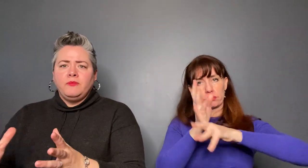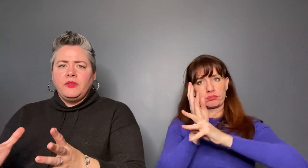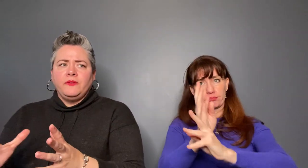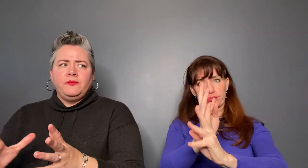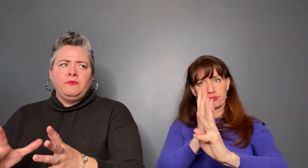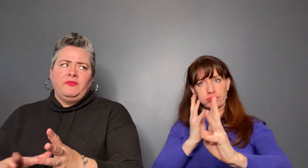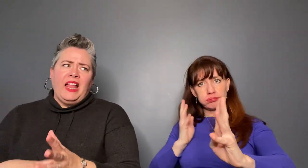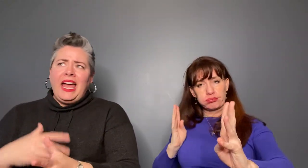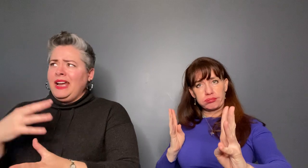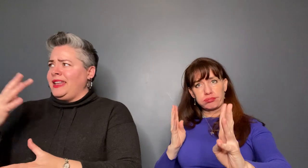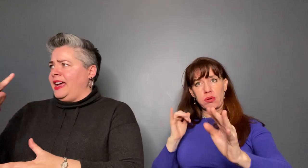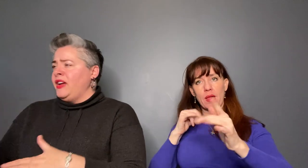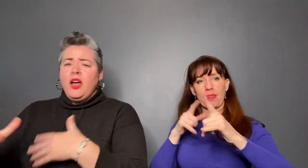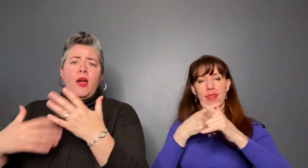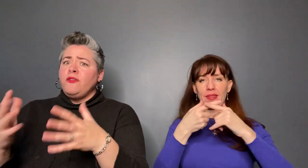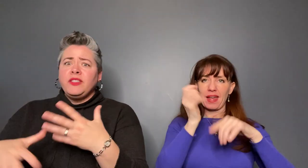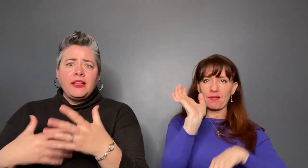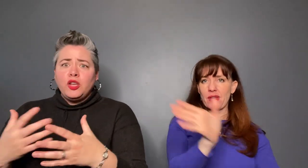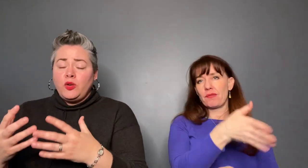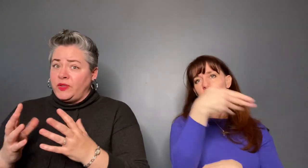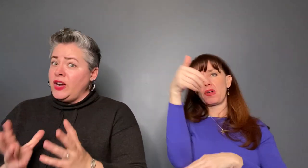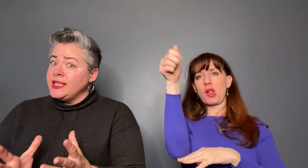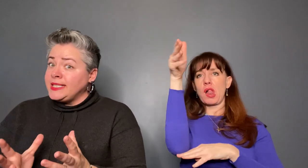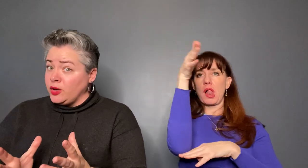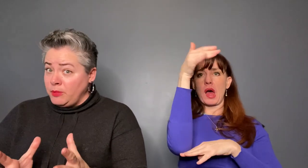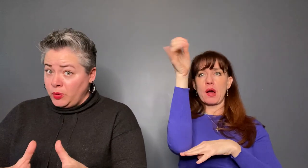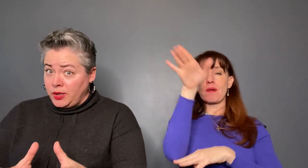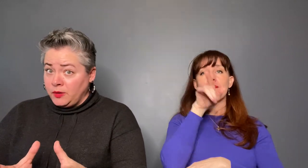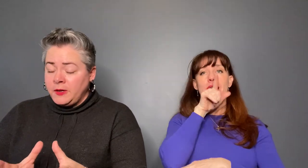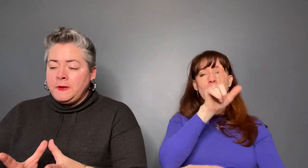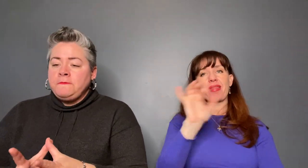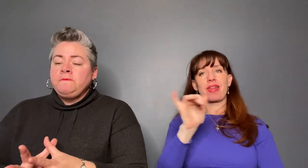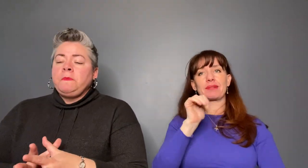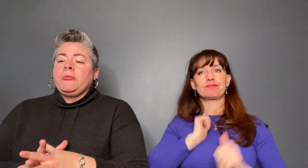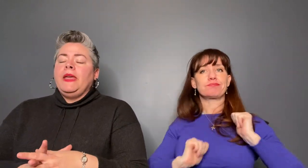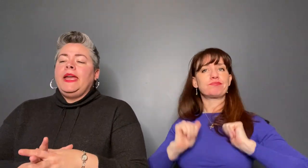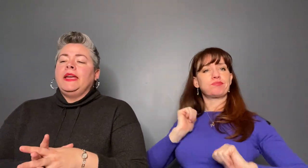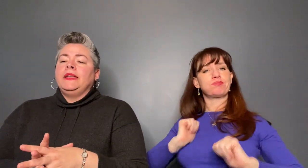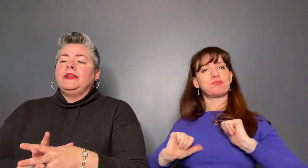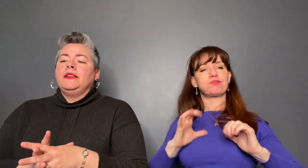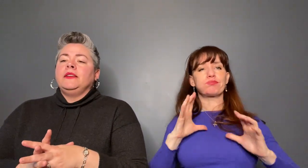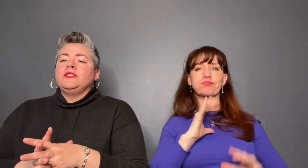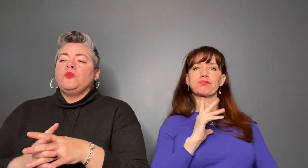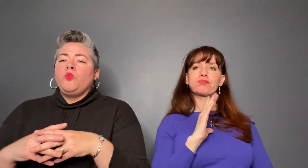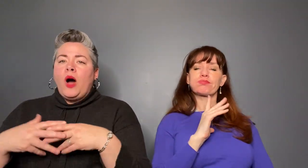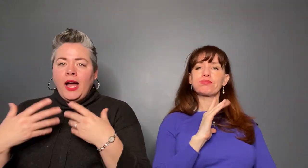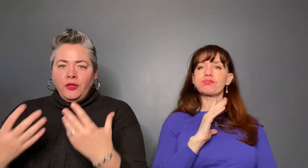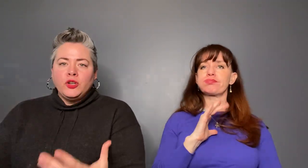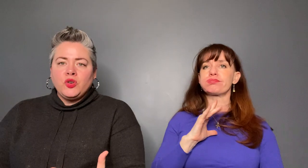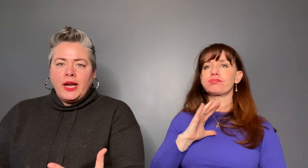flag, they have everything, was very ceremonial. While they're trying